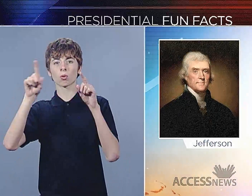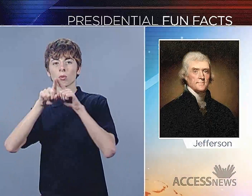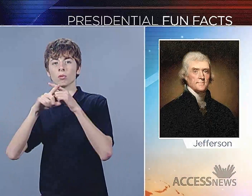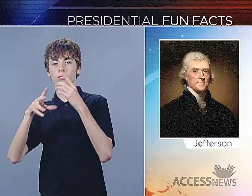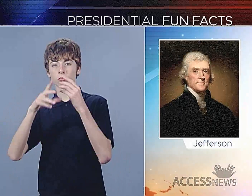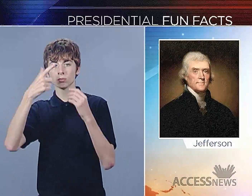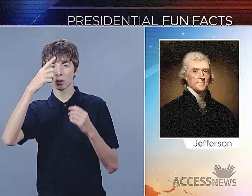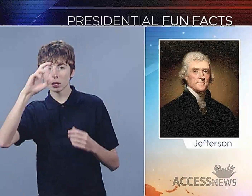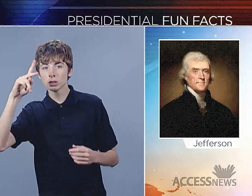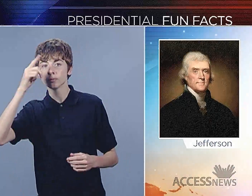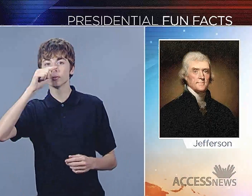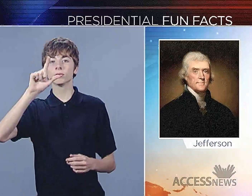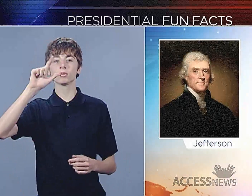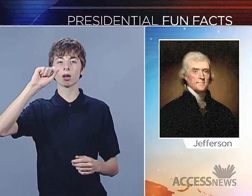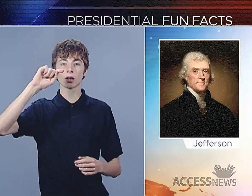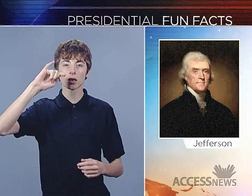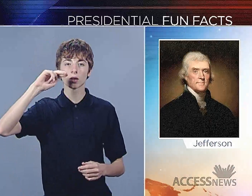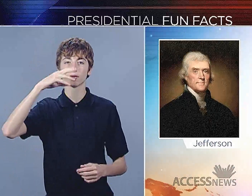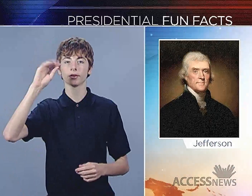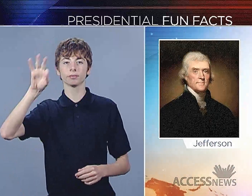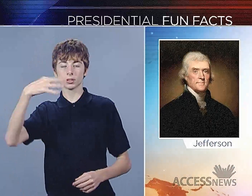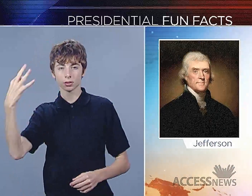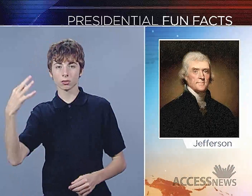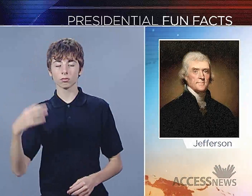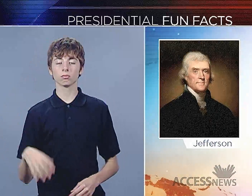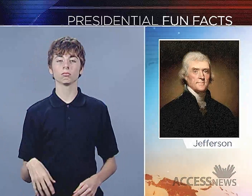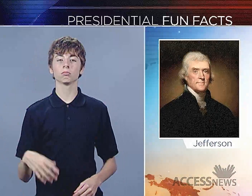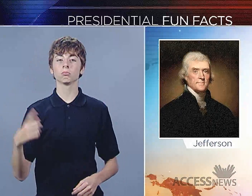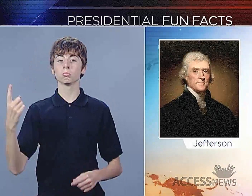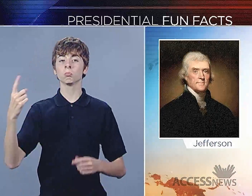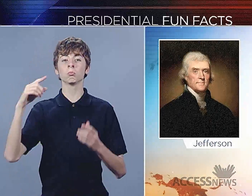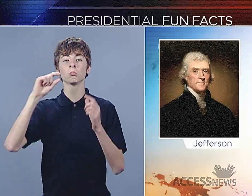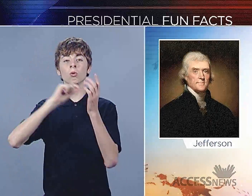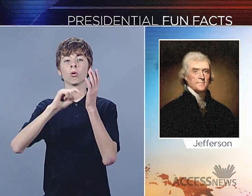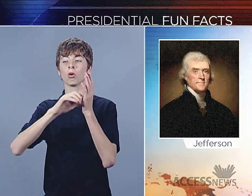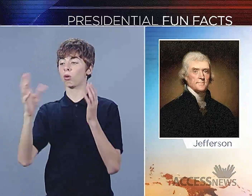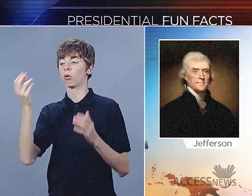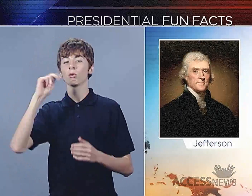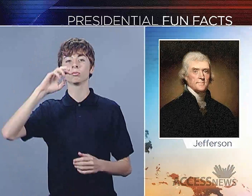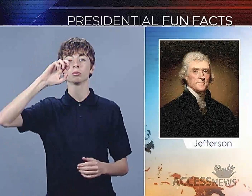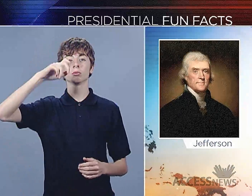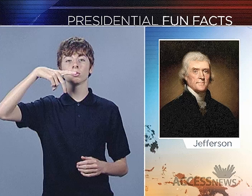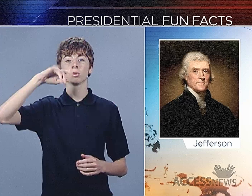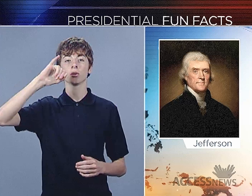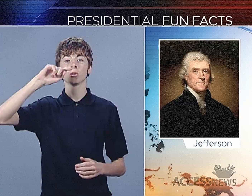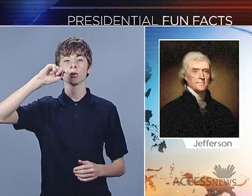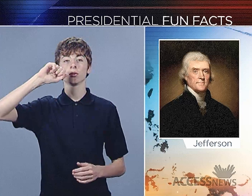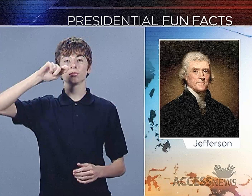Did you know that Thomas Jefferson read not only English but also Greek, Latin, and French?